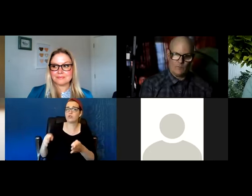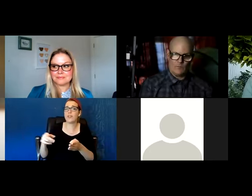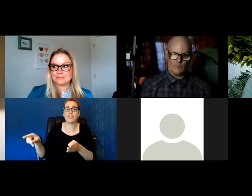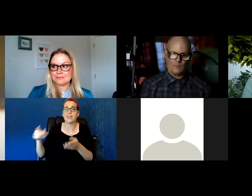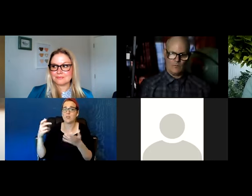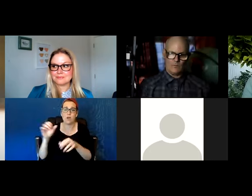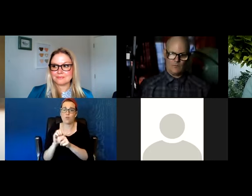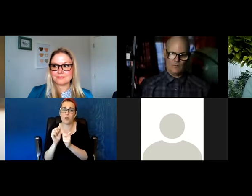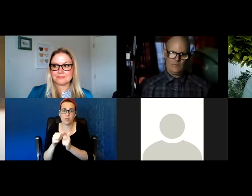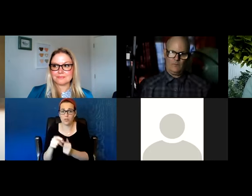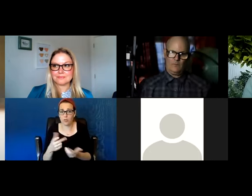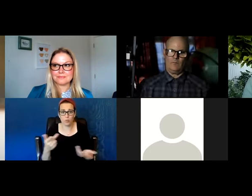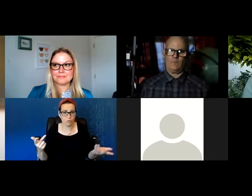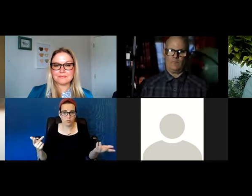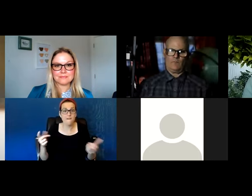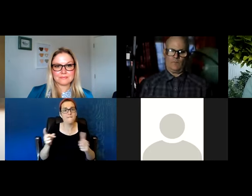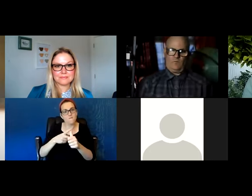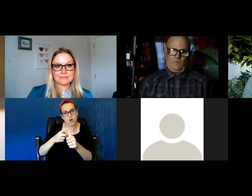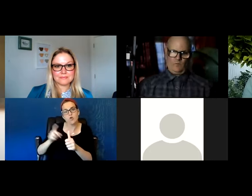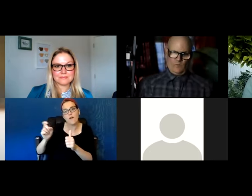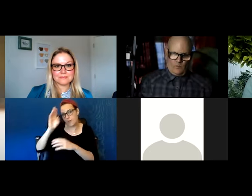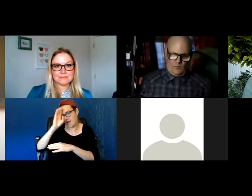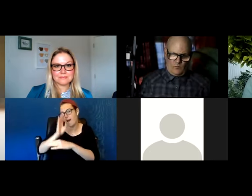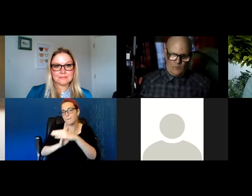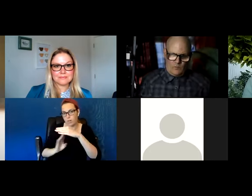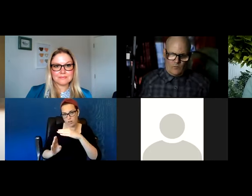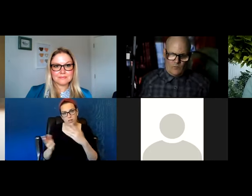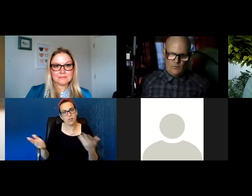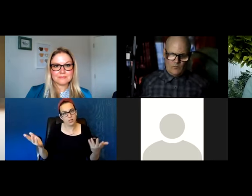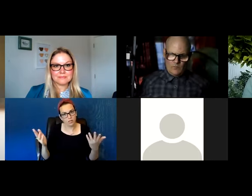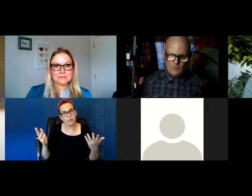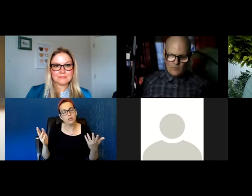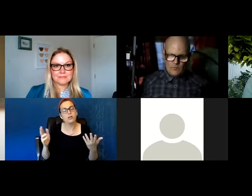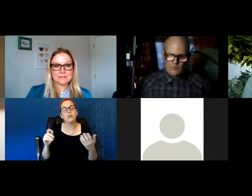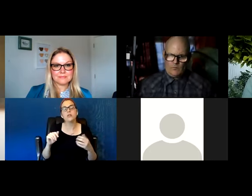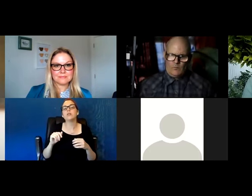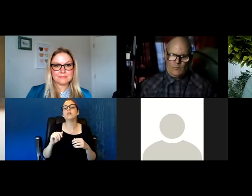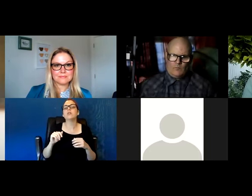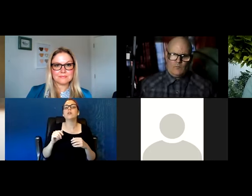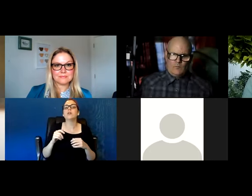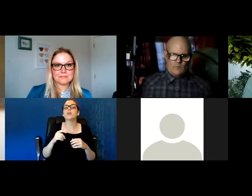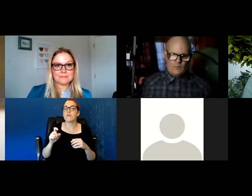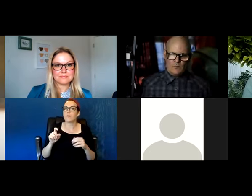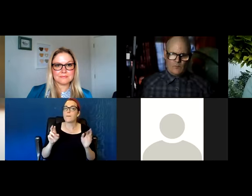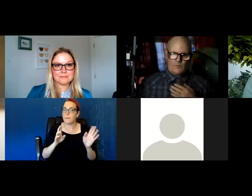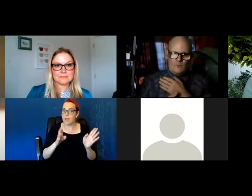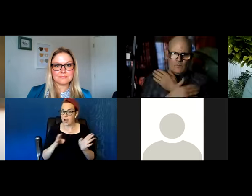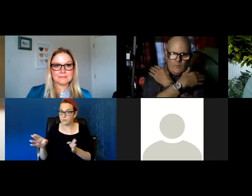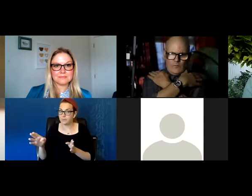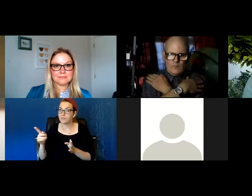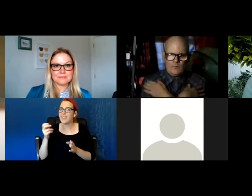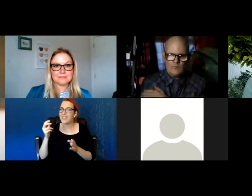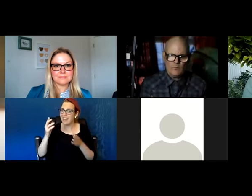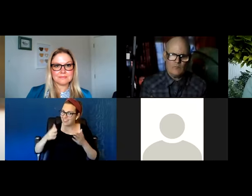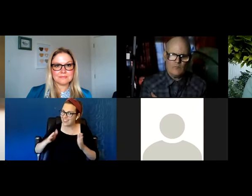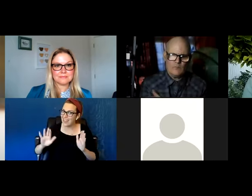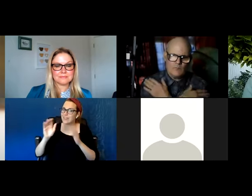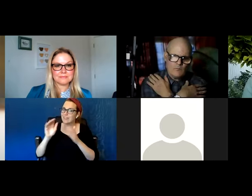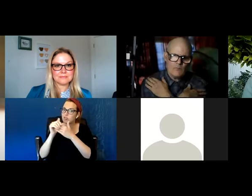then you go out onto the street. And as I talked about in the presentation to let the streets build the program, and there's a whole process